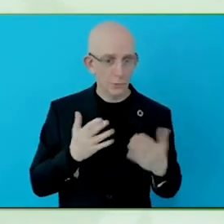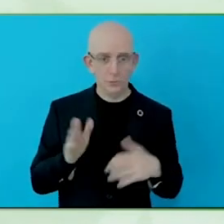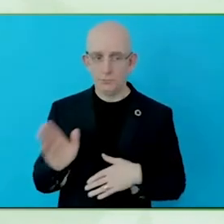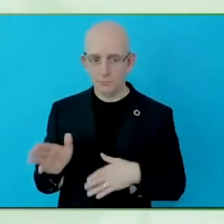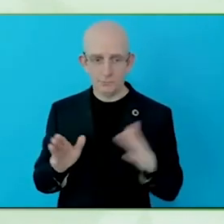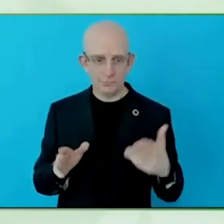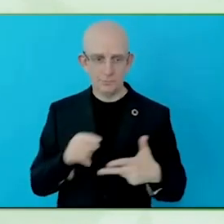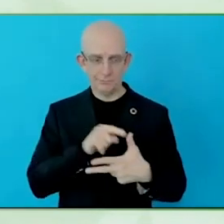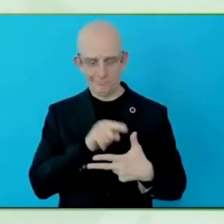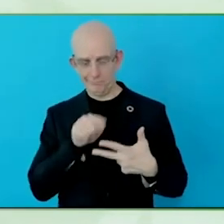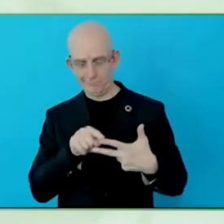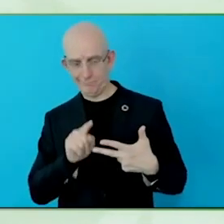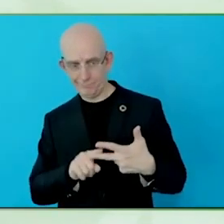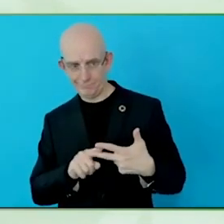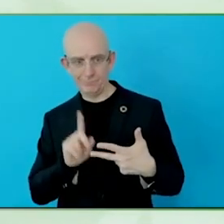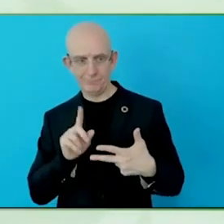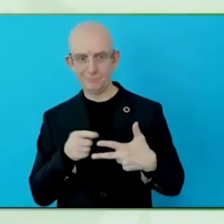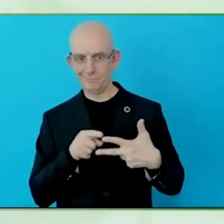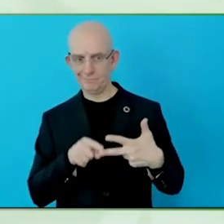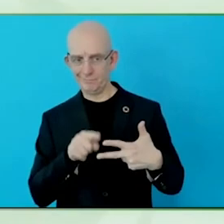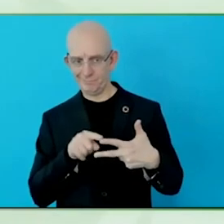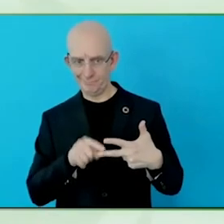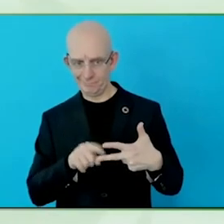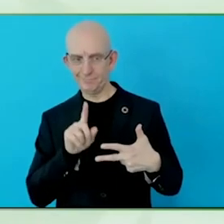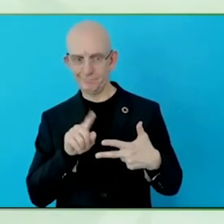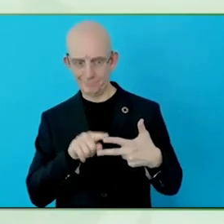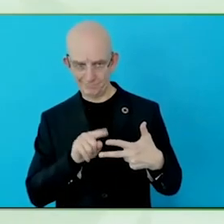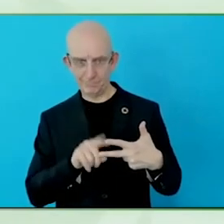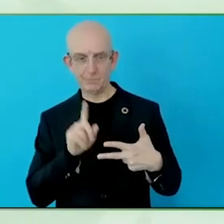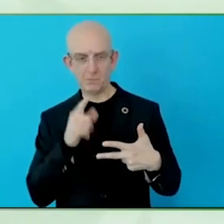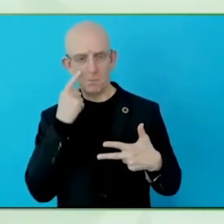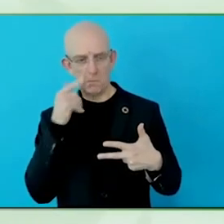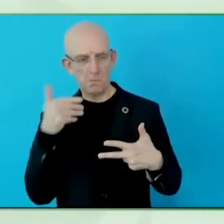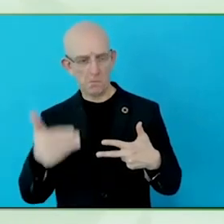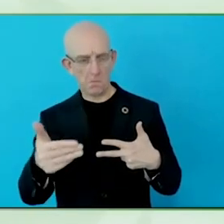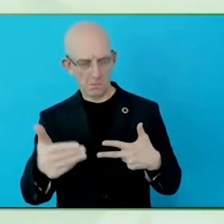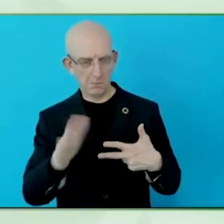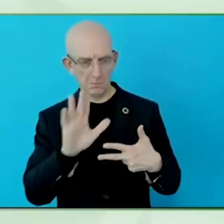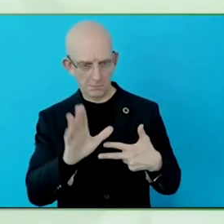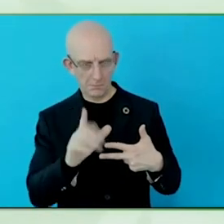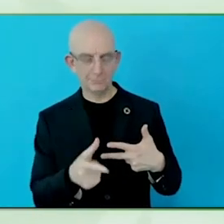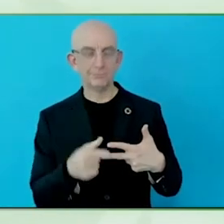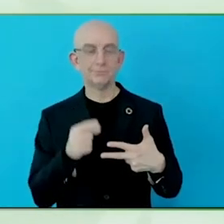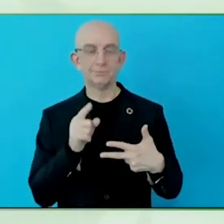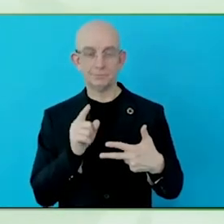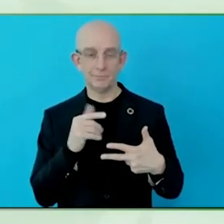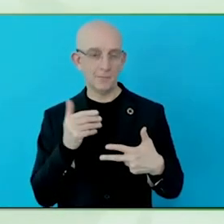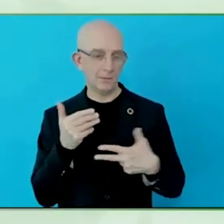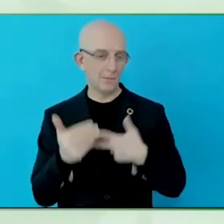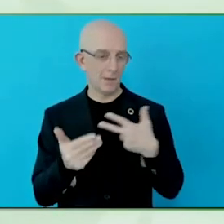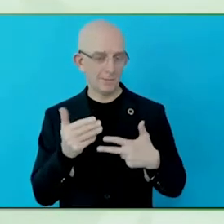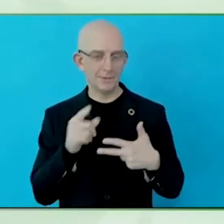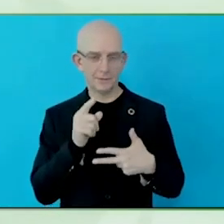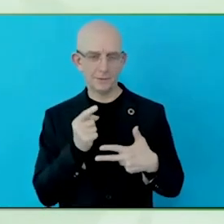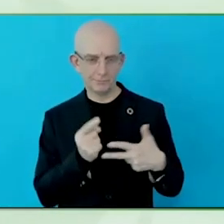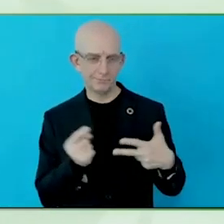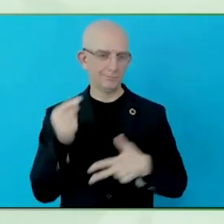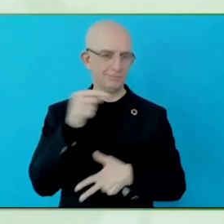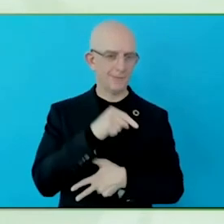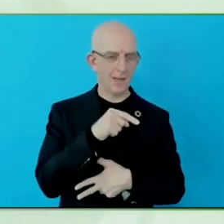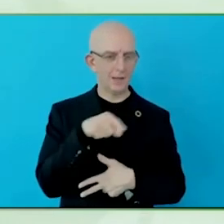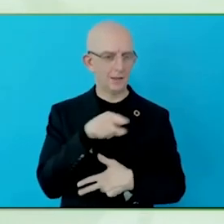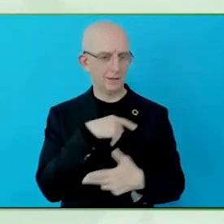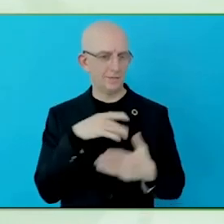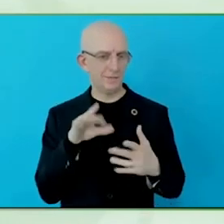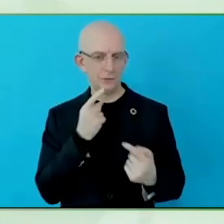So, end-to-end digital, contact centres, the importance of